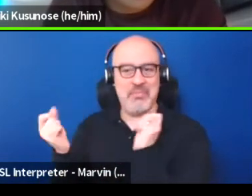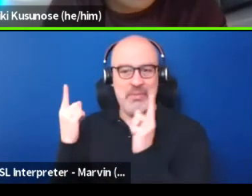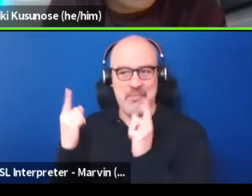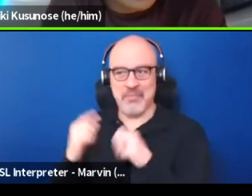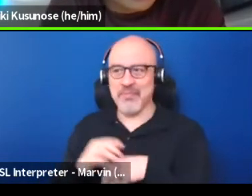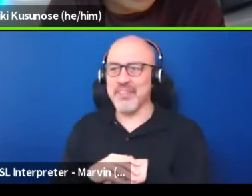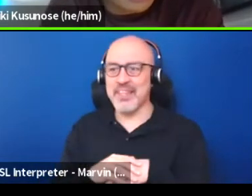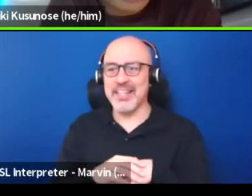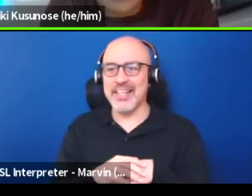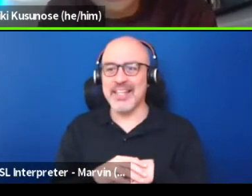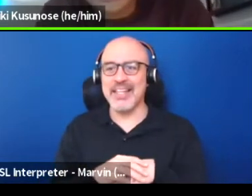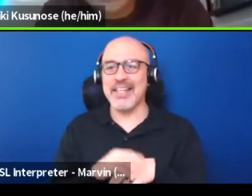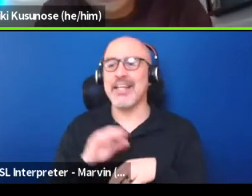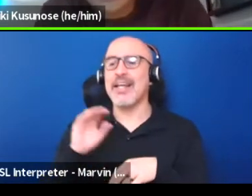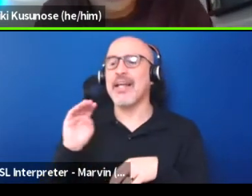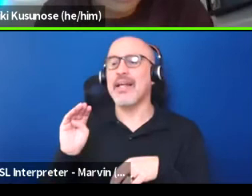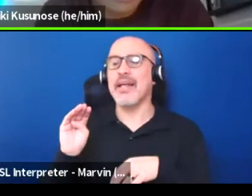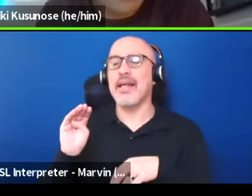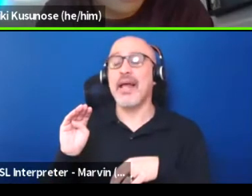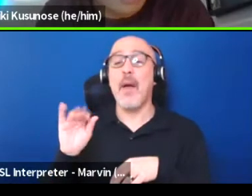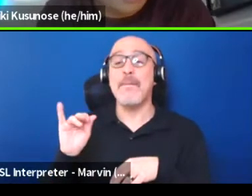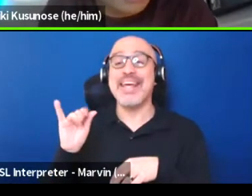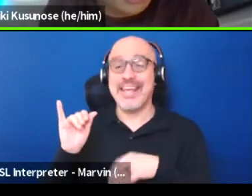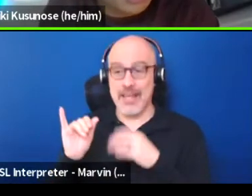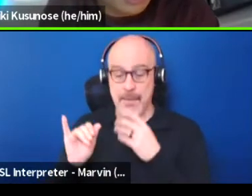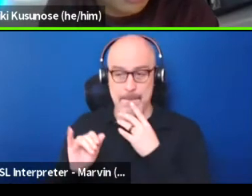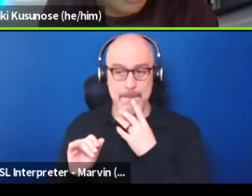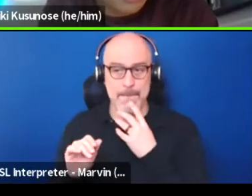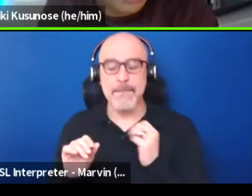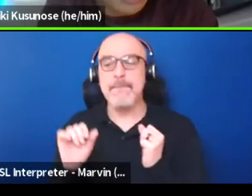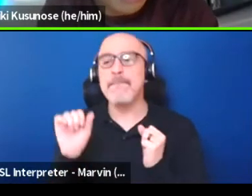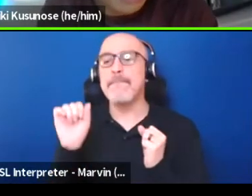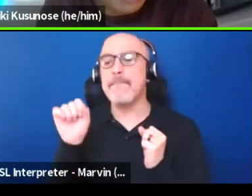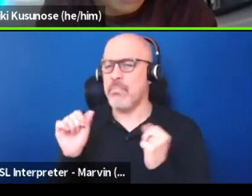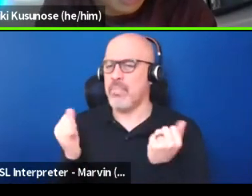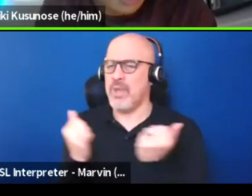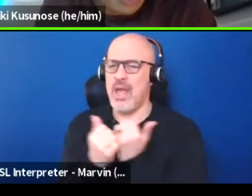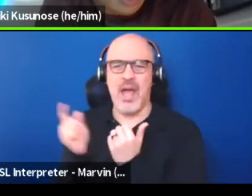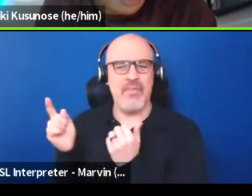I wanna, I guess, inject, I think all those things you said were really amazing.